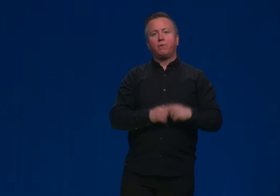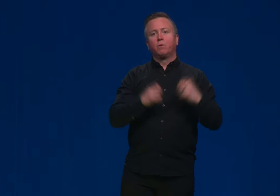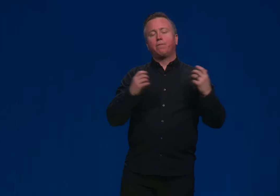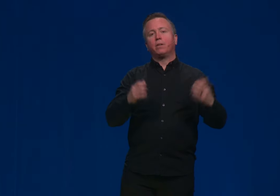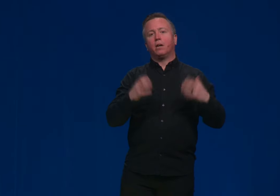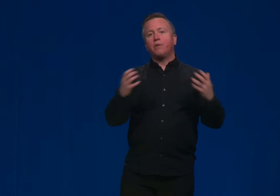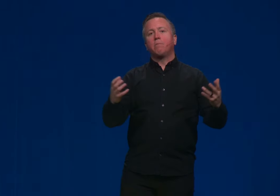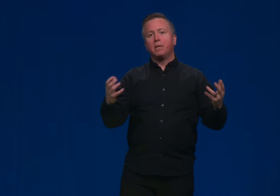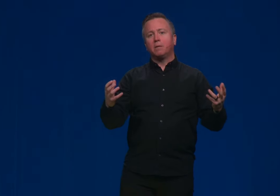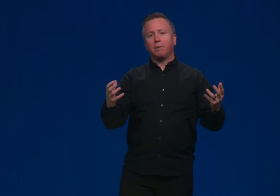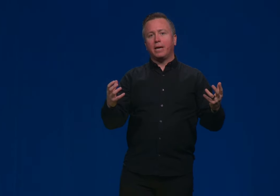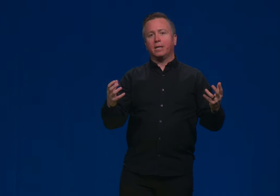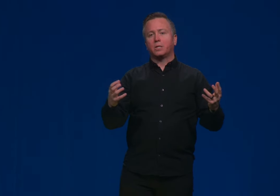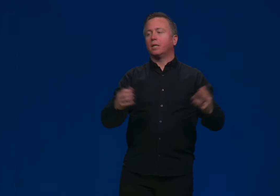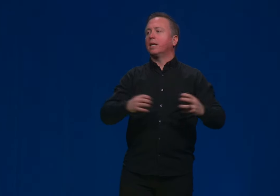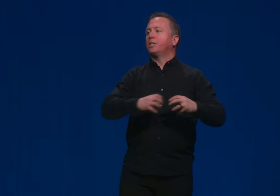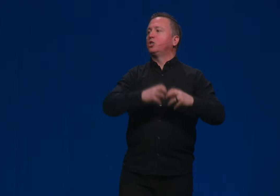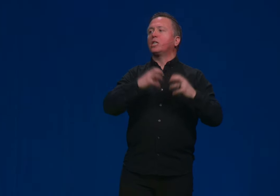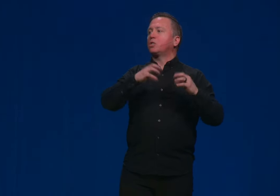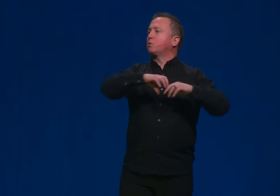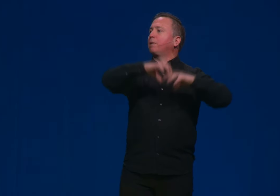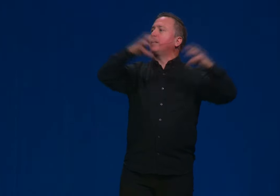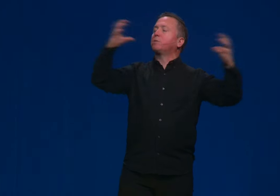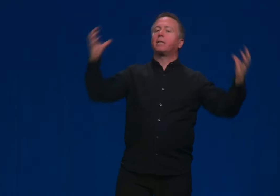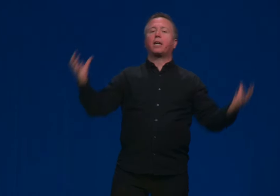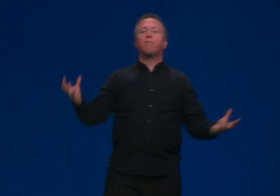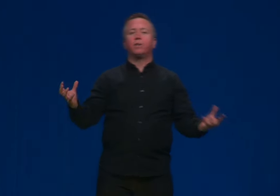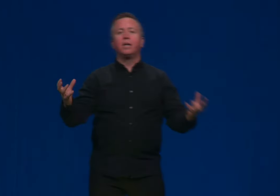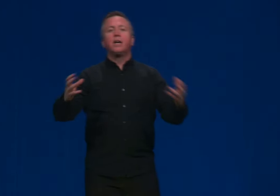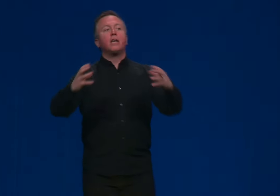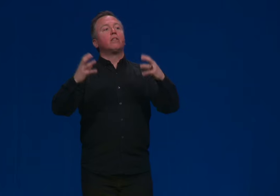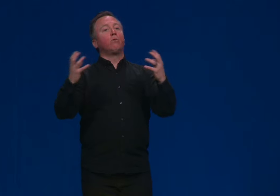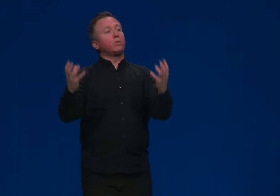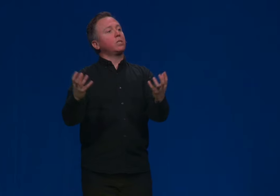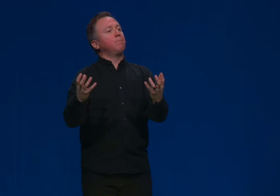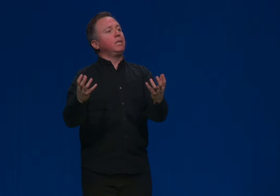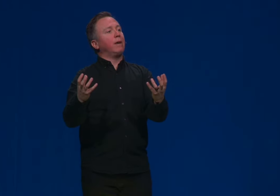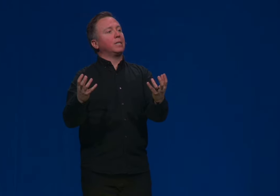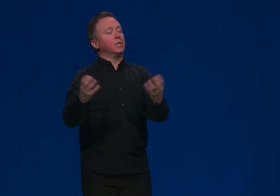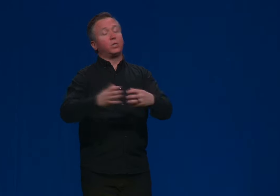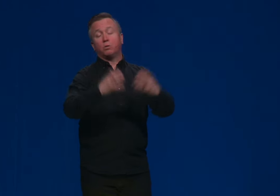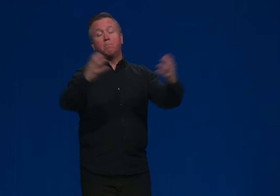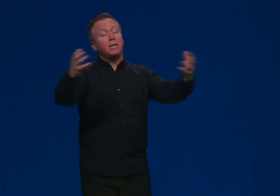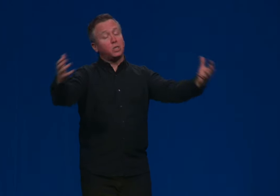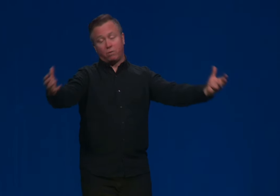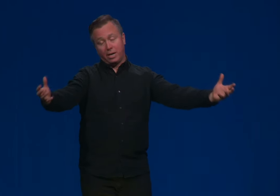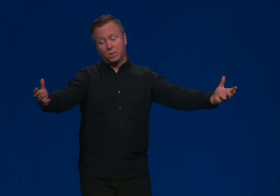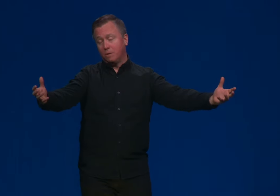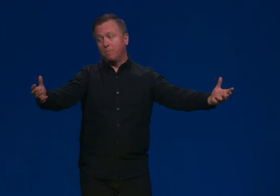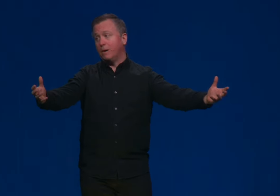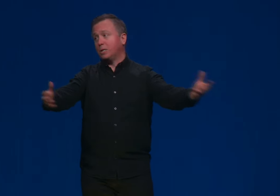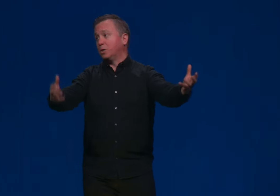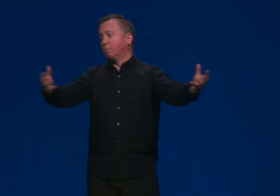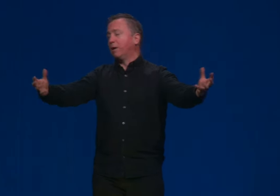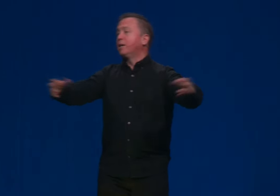If you were to feel 100 million planets and let just those planets be covered be covered in those amino acids, there's many strands of molasses in your body. in those amino acids, there's many strands of amino acids in your body.